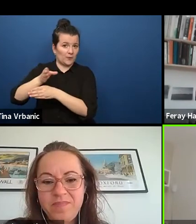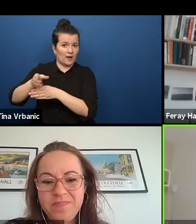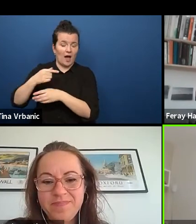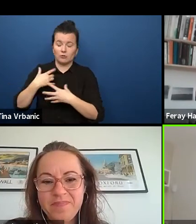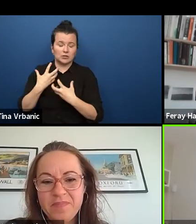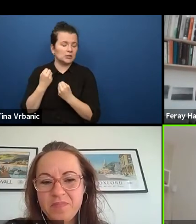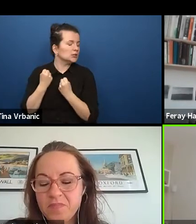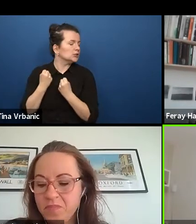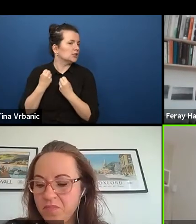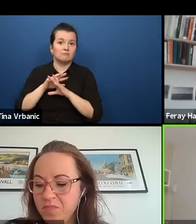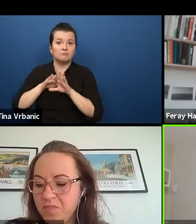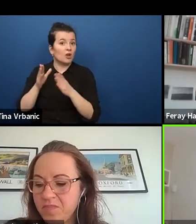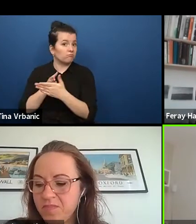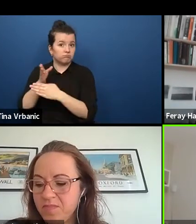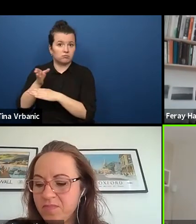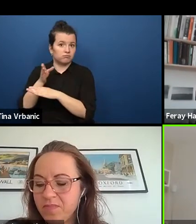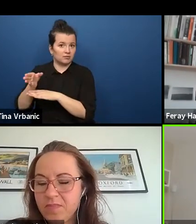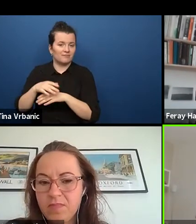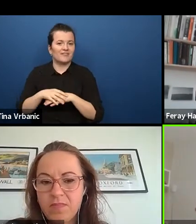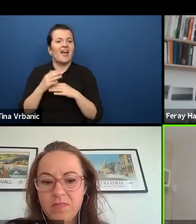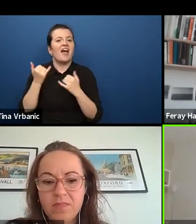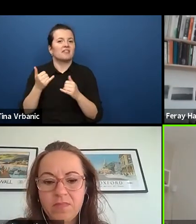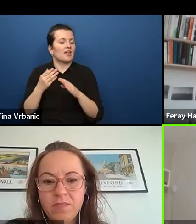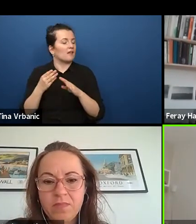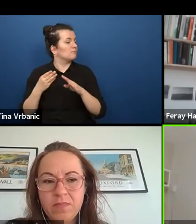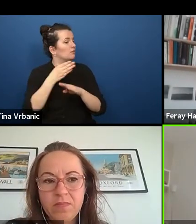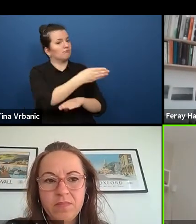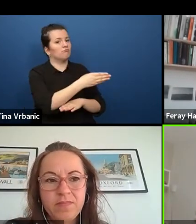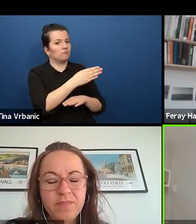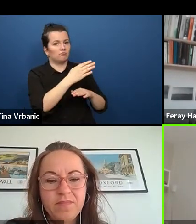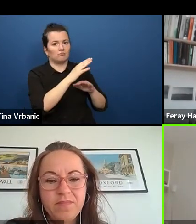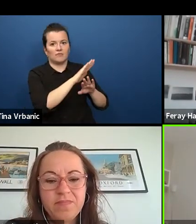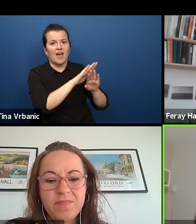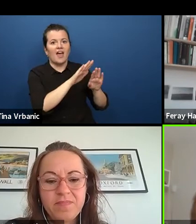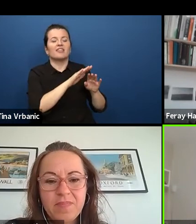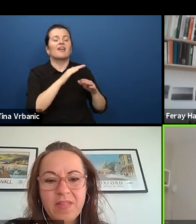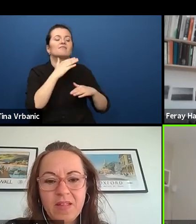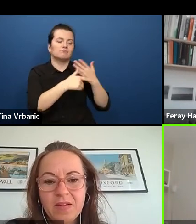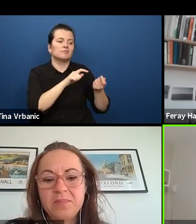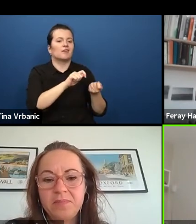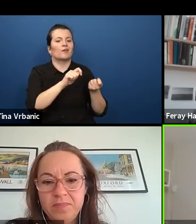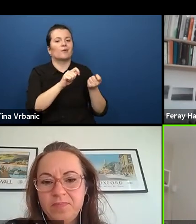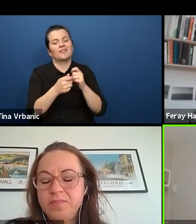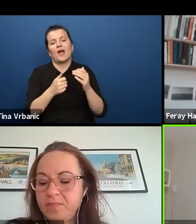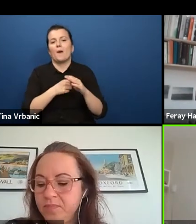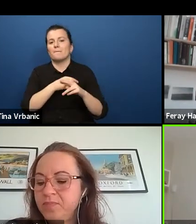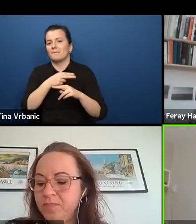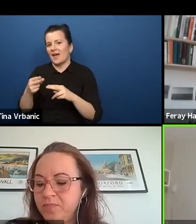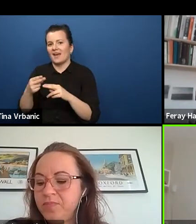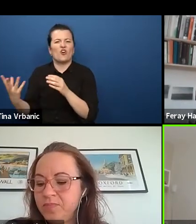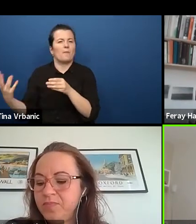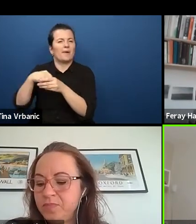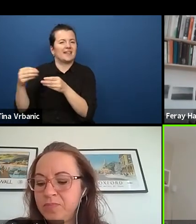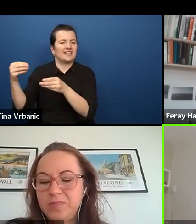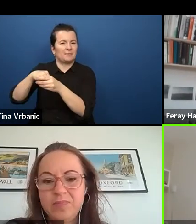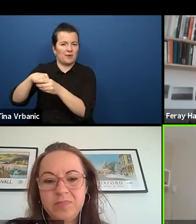and now I found my way back with this participatory stuff. I tried to inherit it and I have another standing.